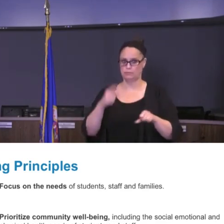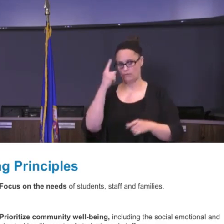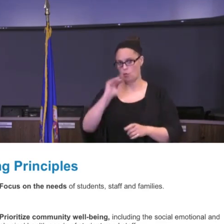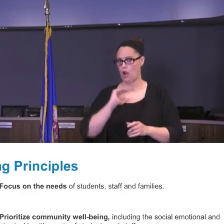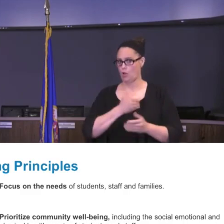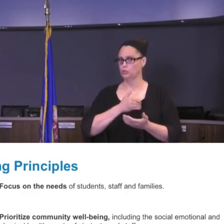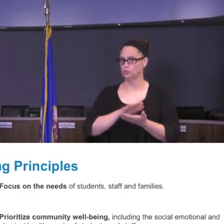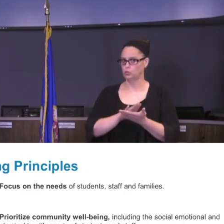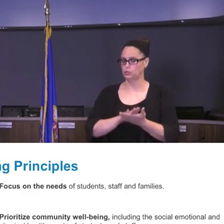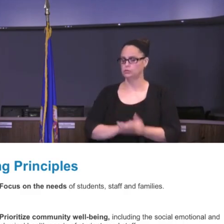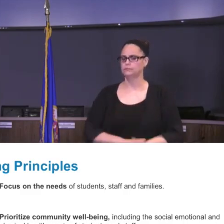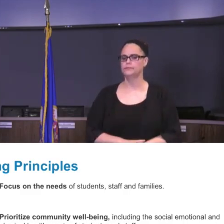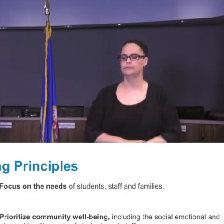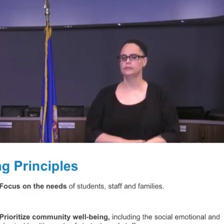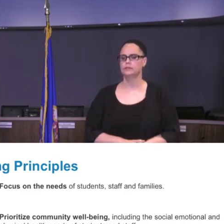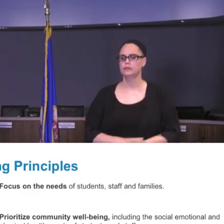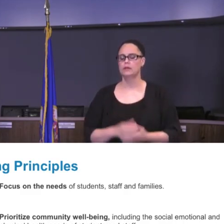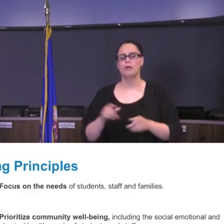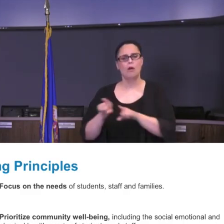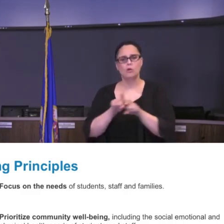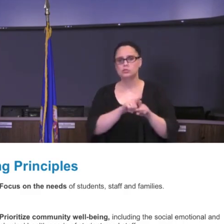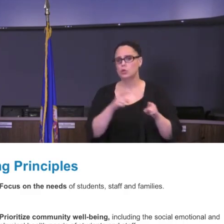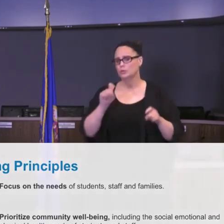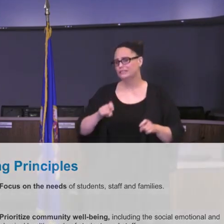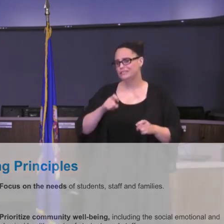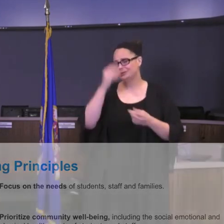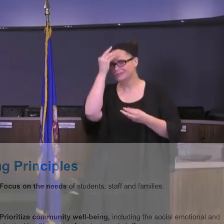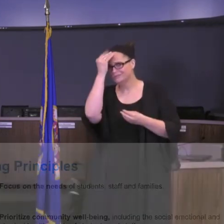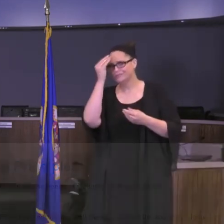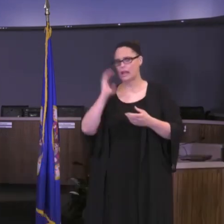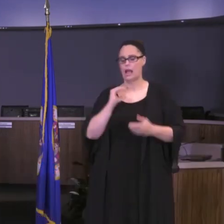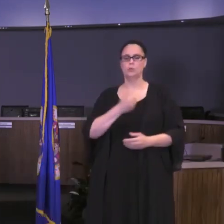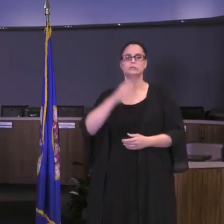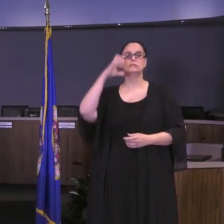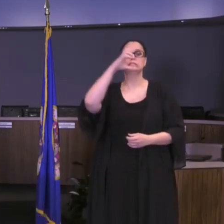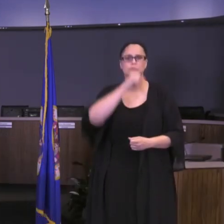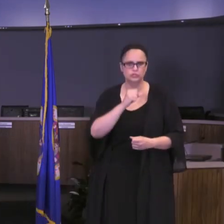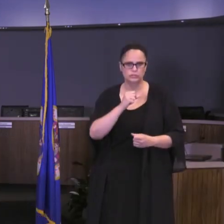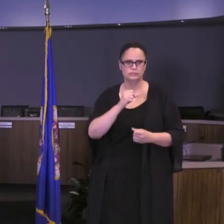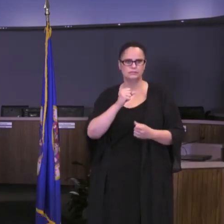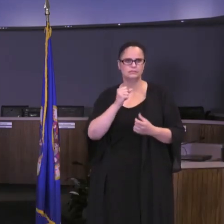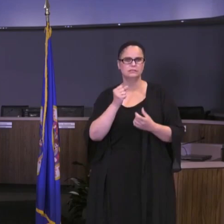Some of the other things that we need to consider in terms of our assumptions as we've gone through these planning